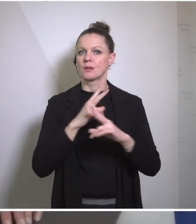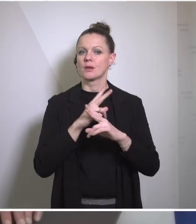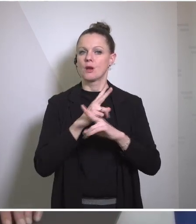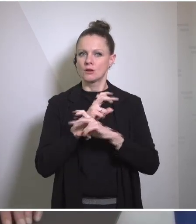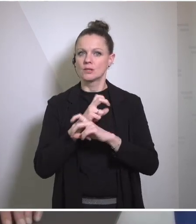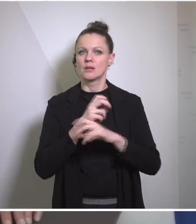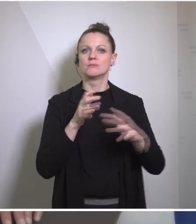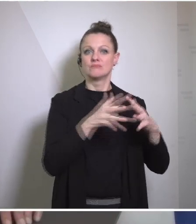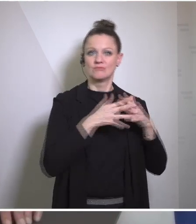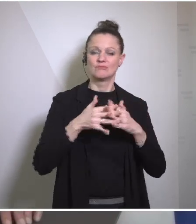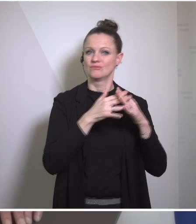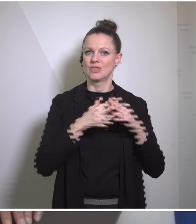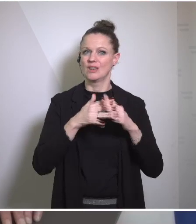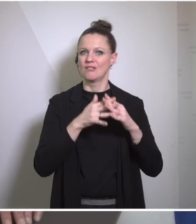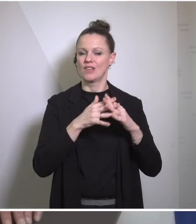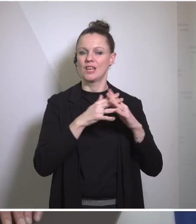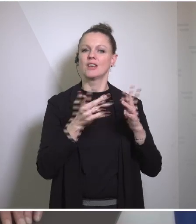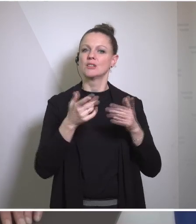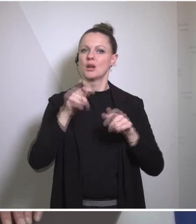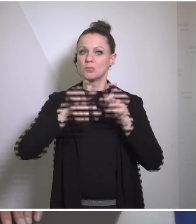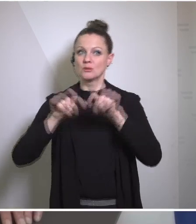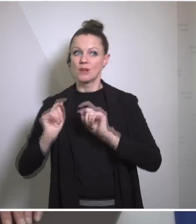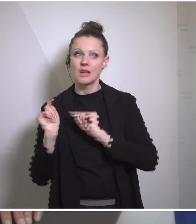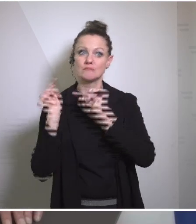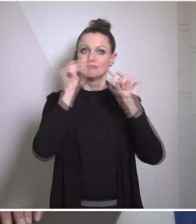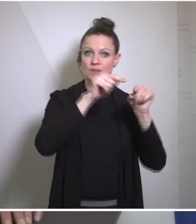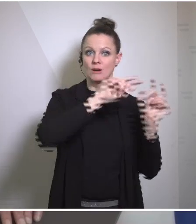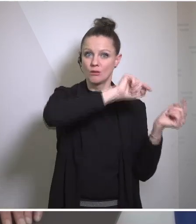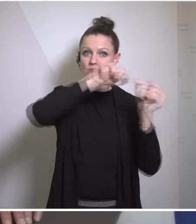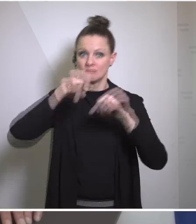fellowship program, which we already launched a couple of years ago is proving to be a true